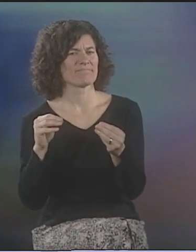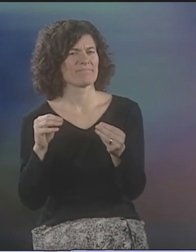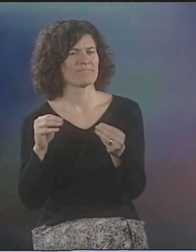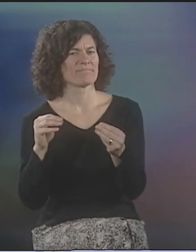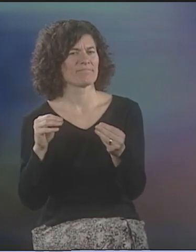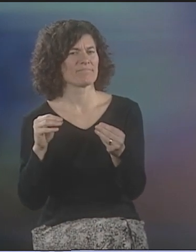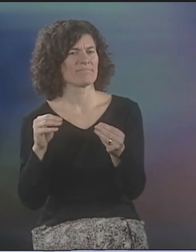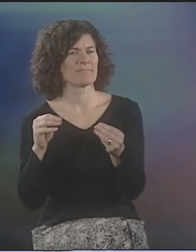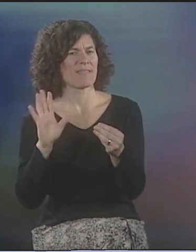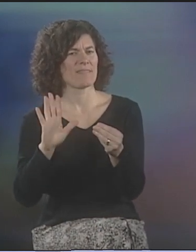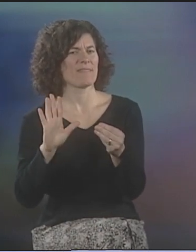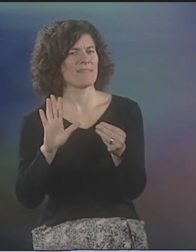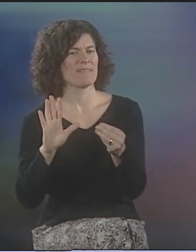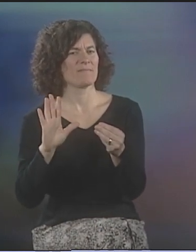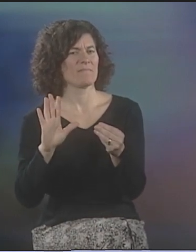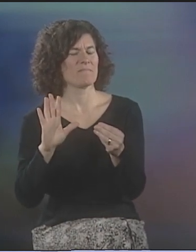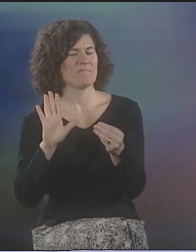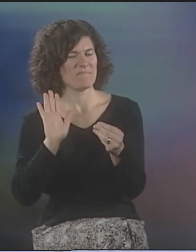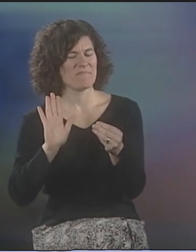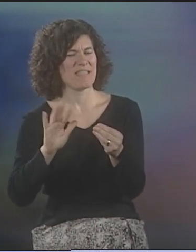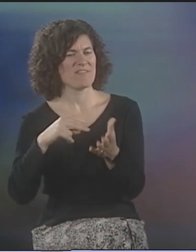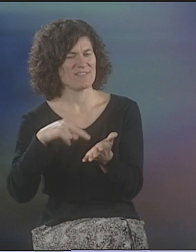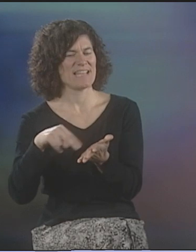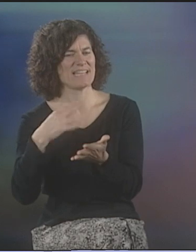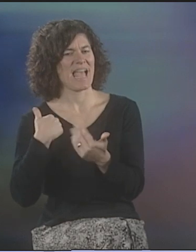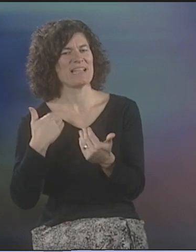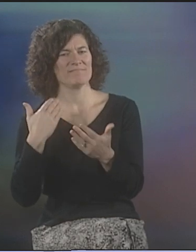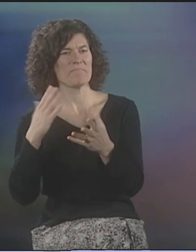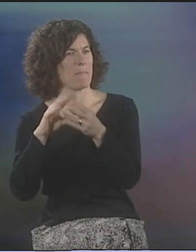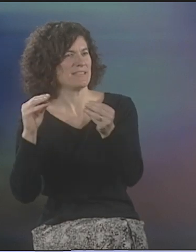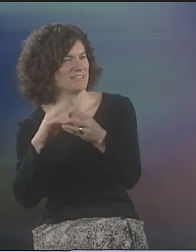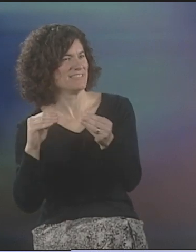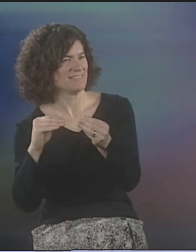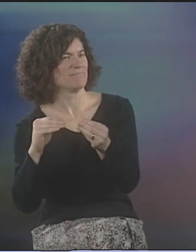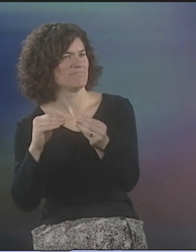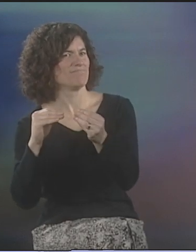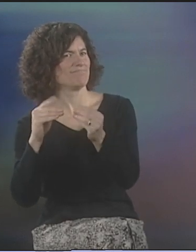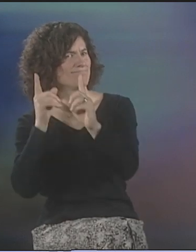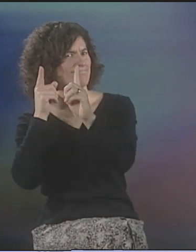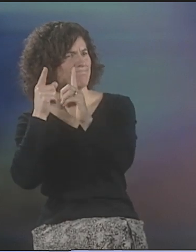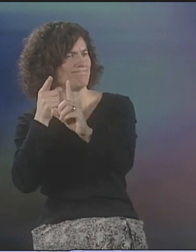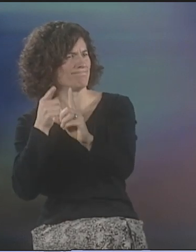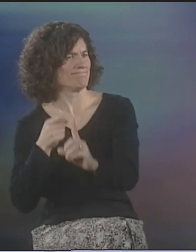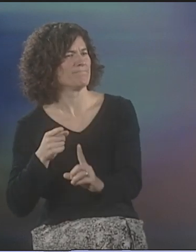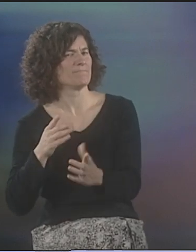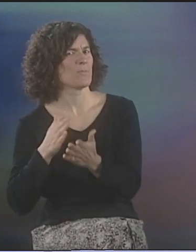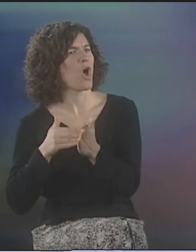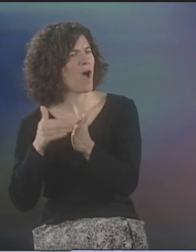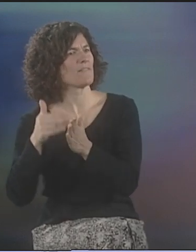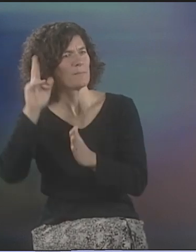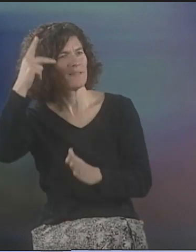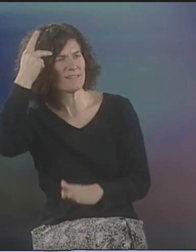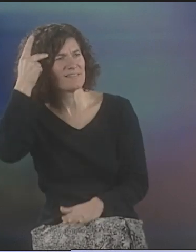AND THEY ALWAYS HAD A MESSAGE BEHIND THEIR PERFORMANCES. IT WAS ALWAYS A POINT TO THEM.